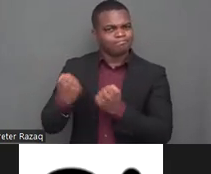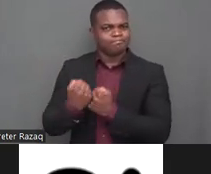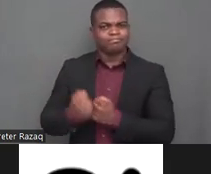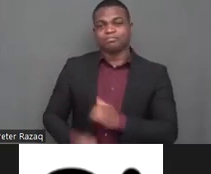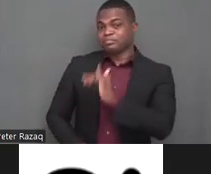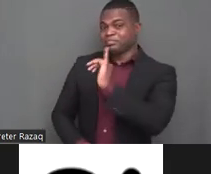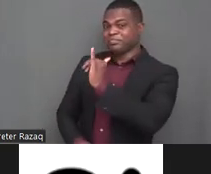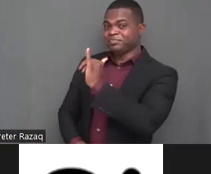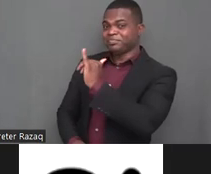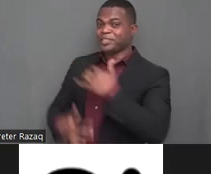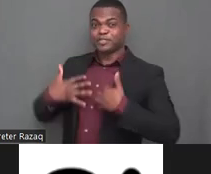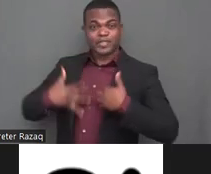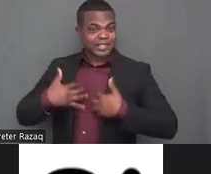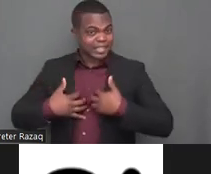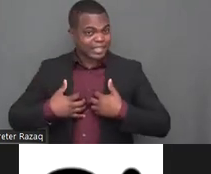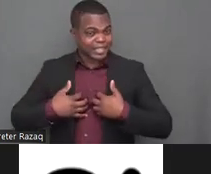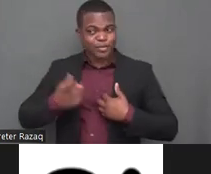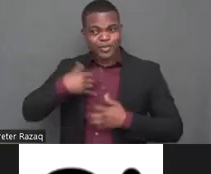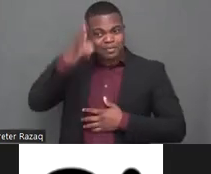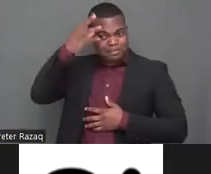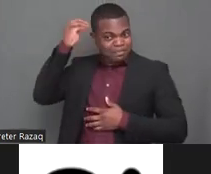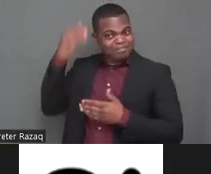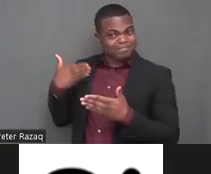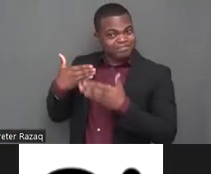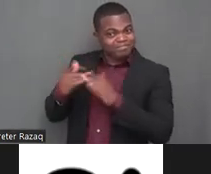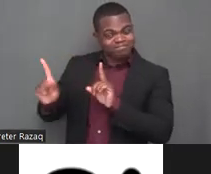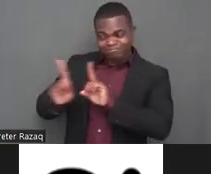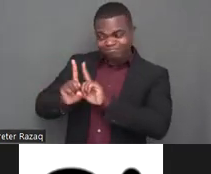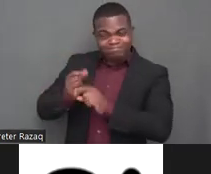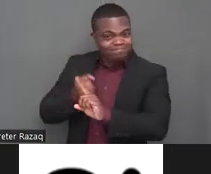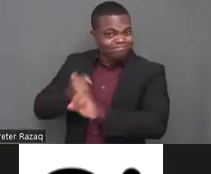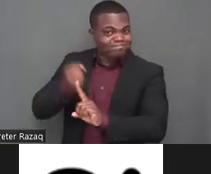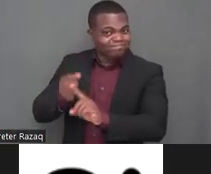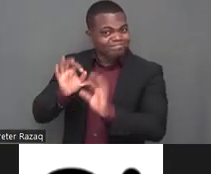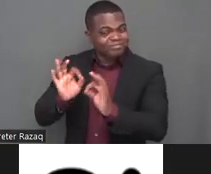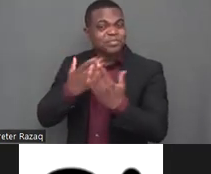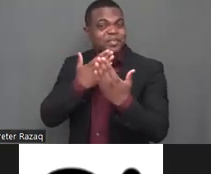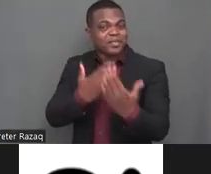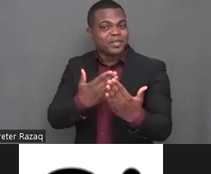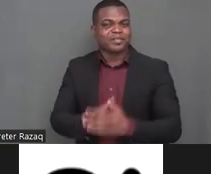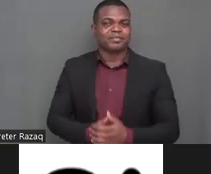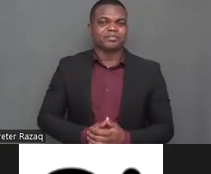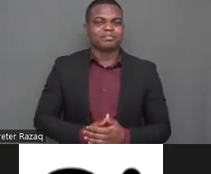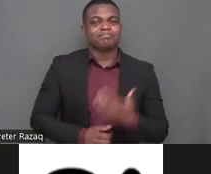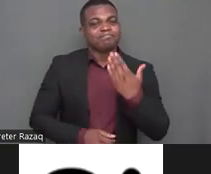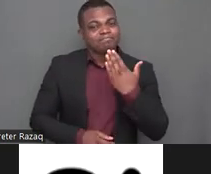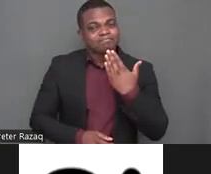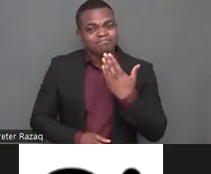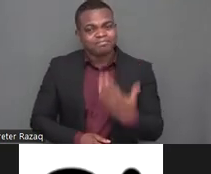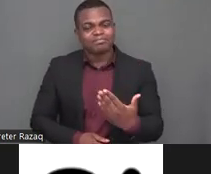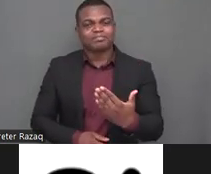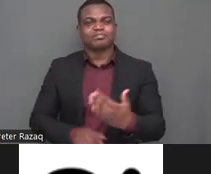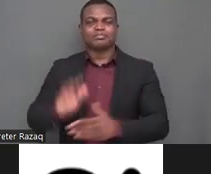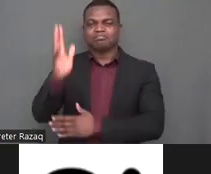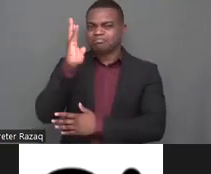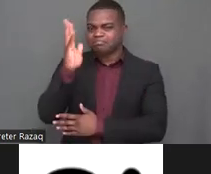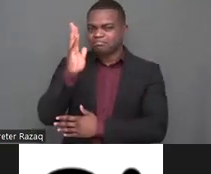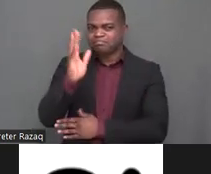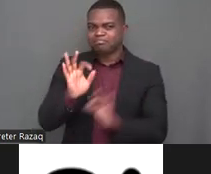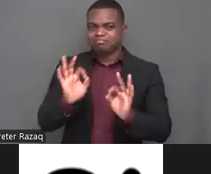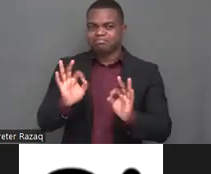thank you thank you for your uh speech um next we are going to have uh we are we are going to have